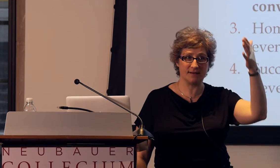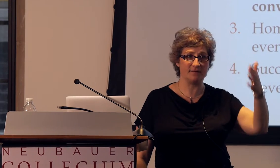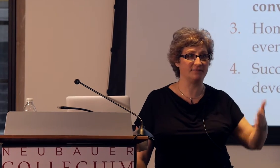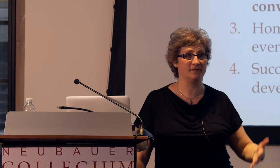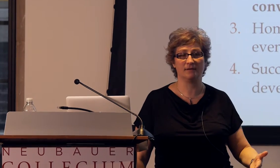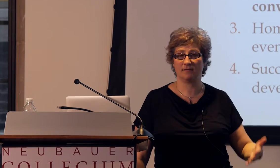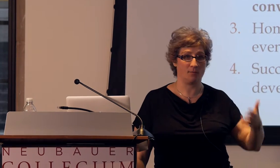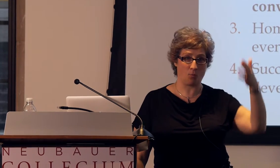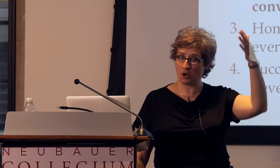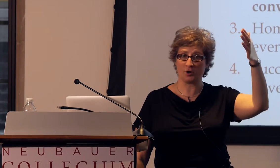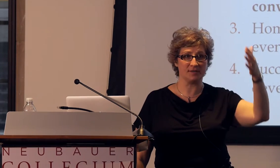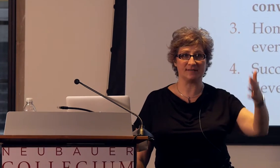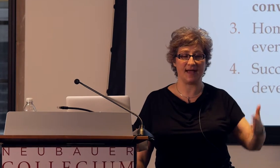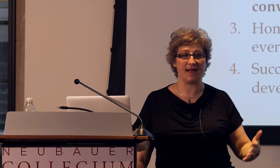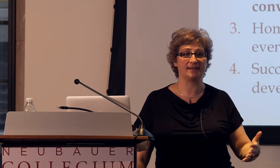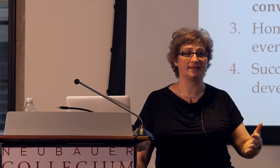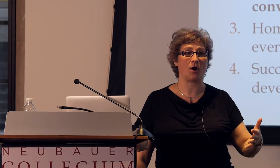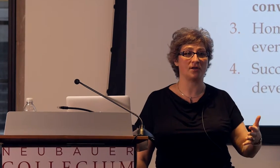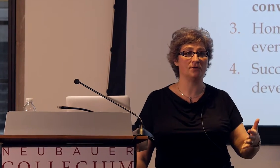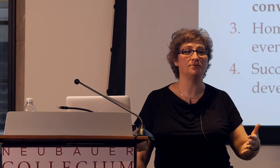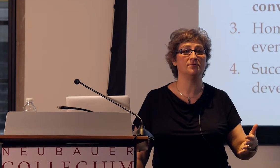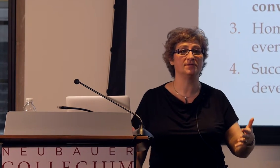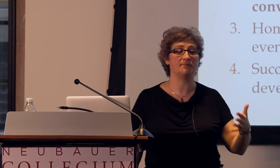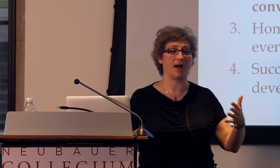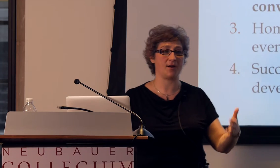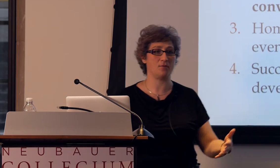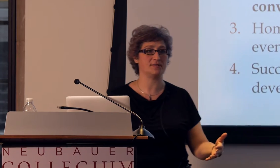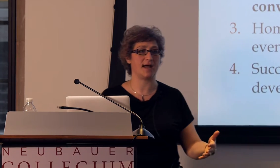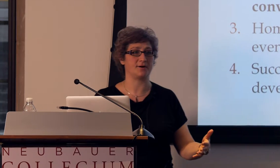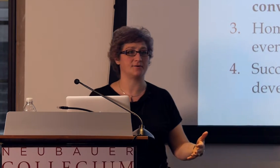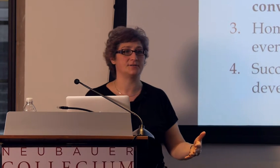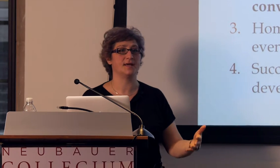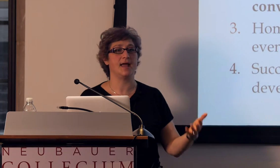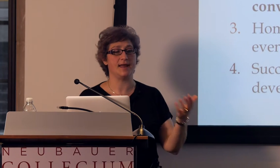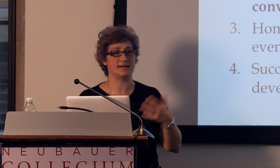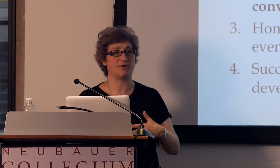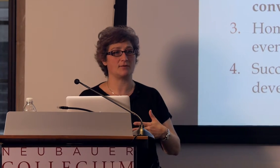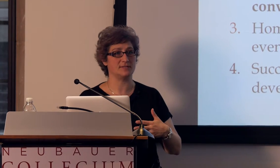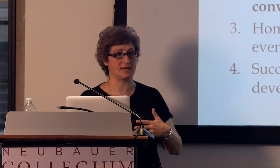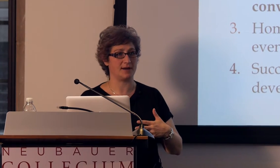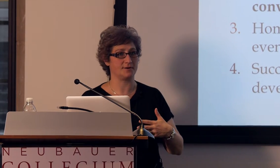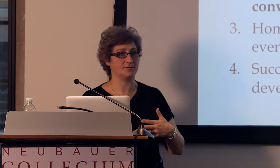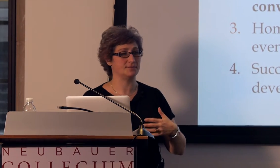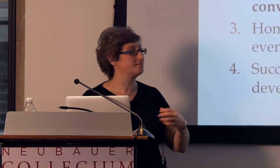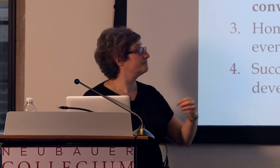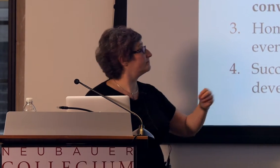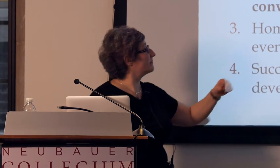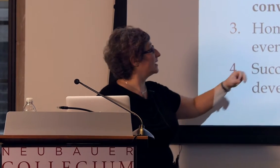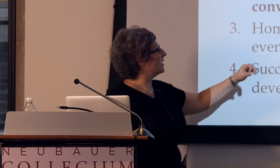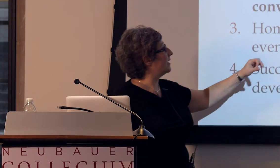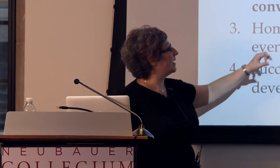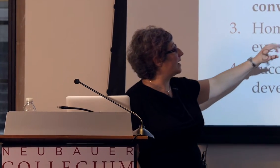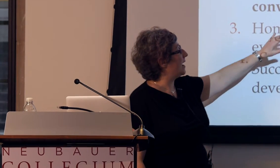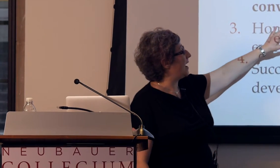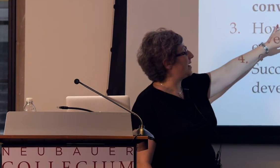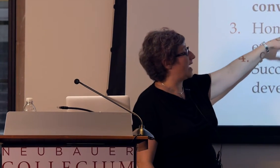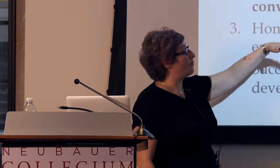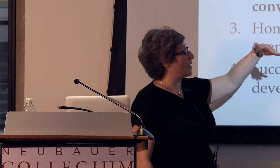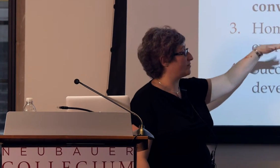the list of words that are used by homesigners and Nicaraguan signers, and whether they're all agreed on,